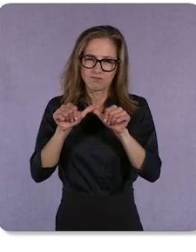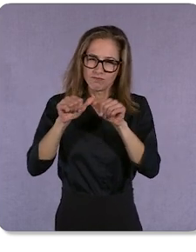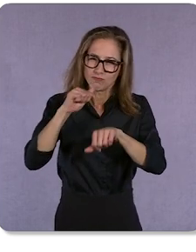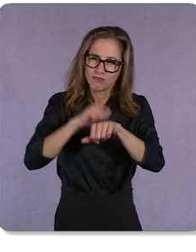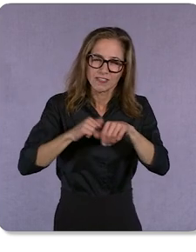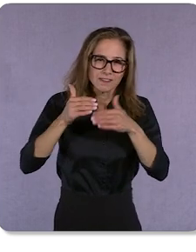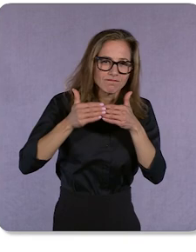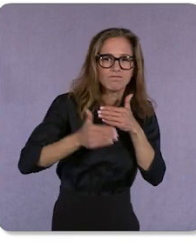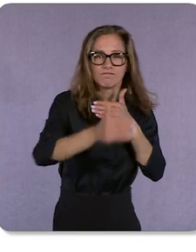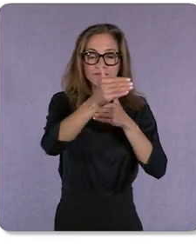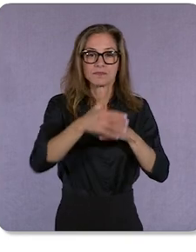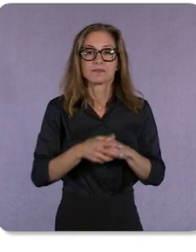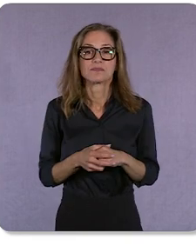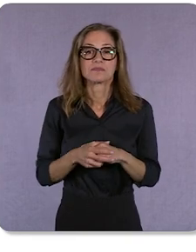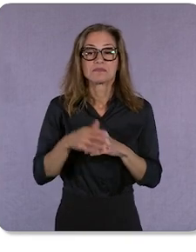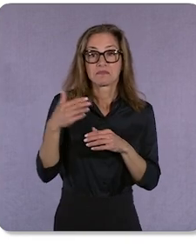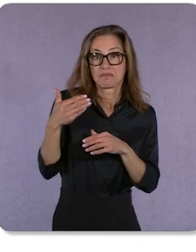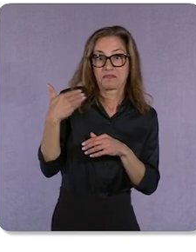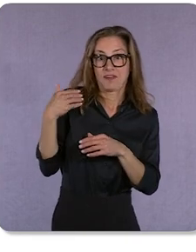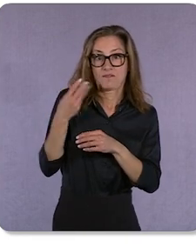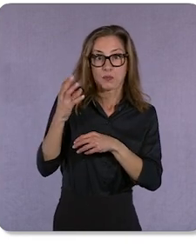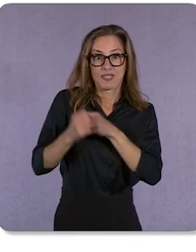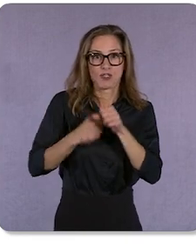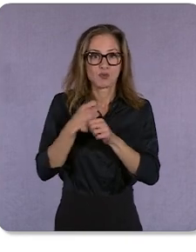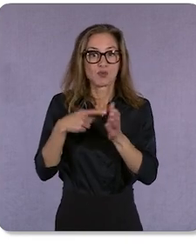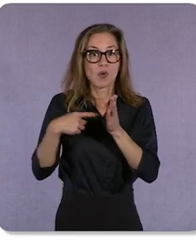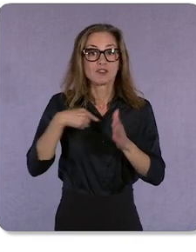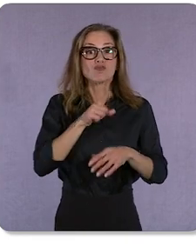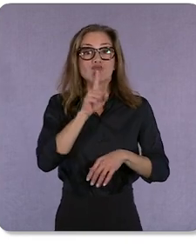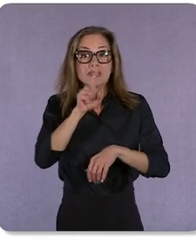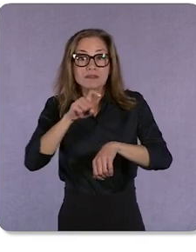The last couple of years have really shown that real-time, actionable insights,